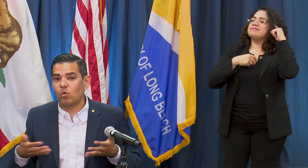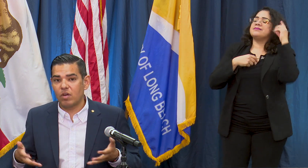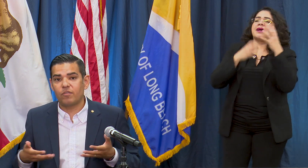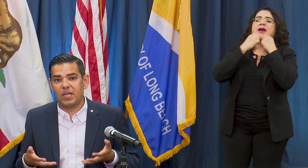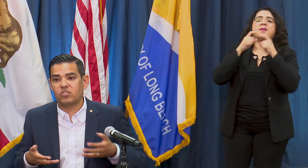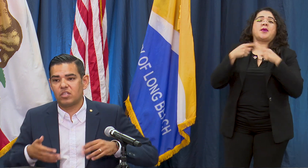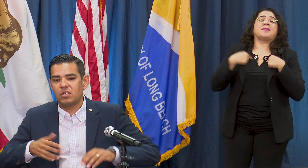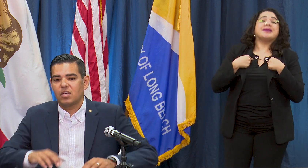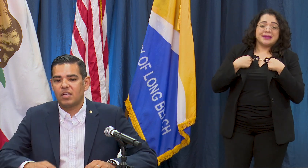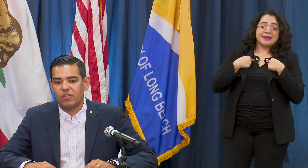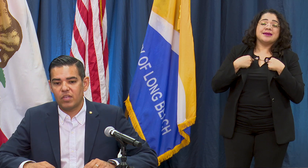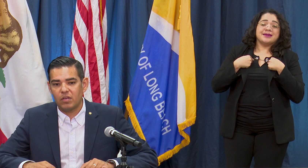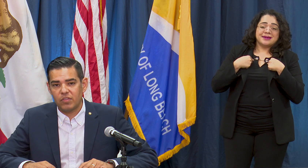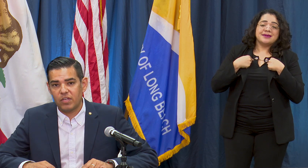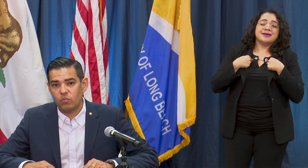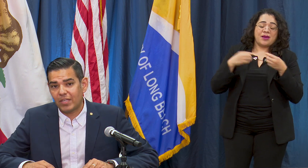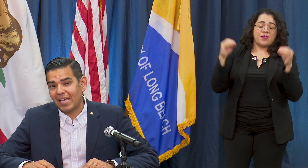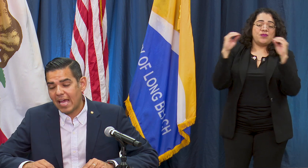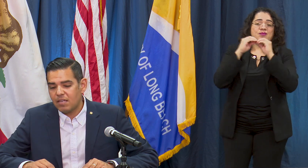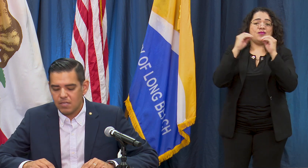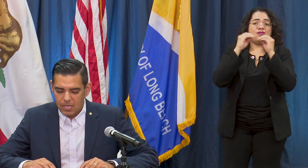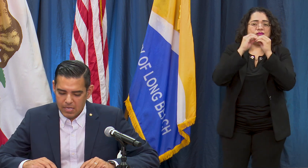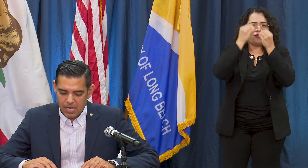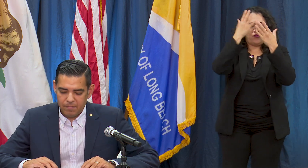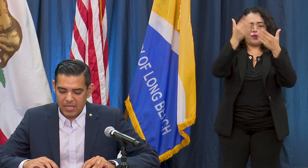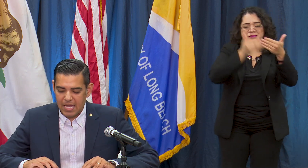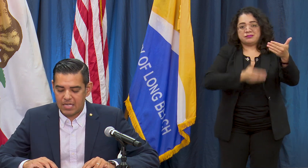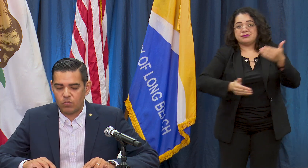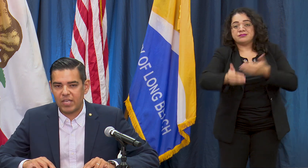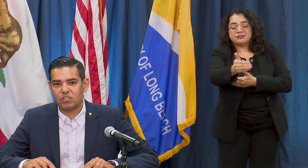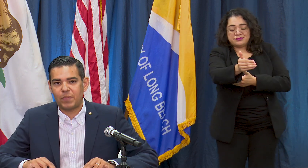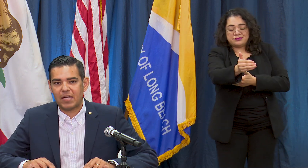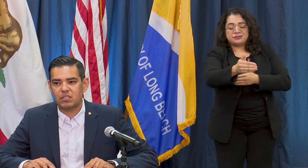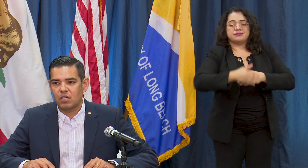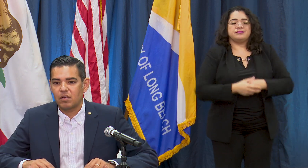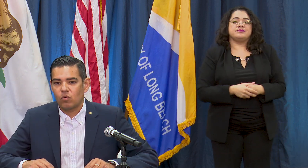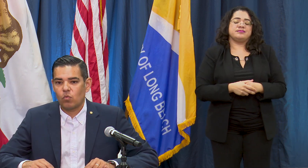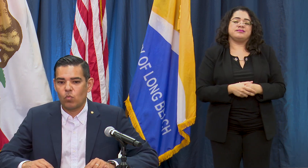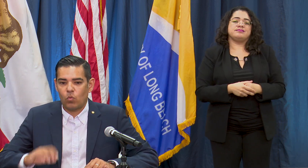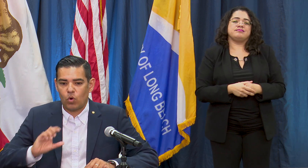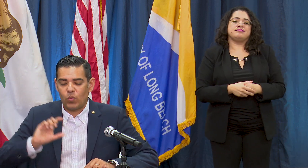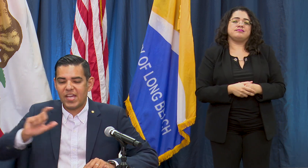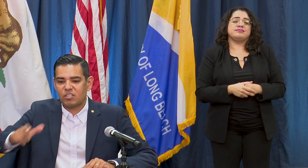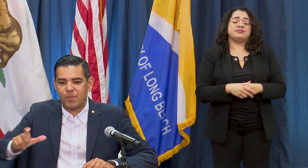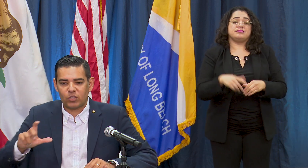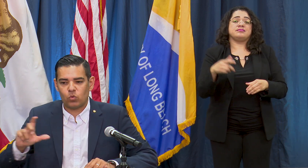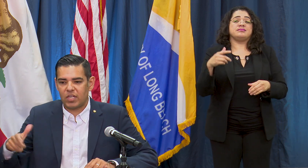information in the week ahead and we expect we're gonna